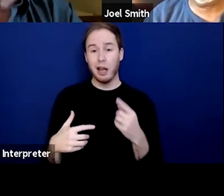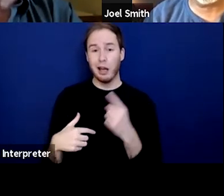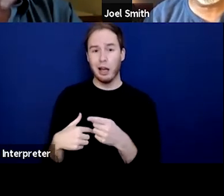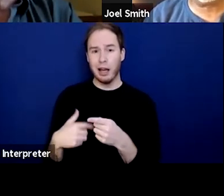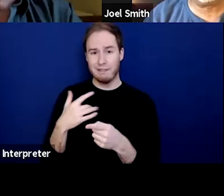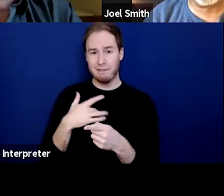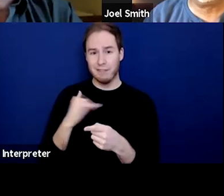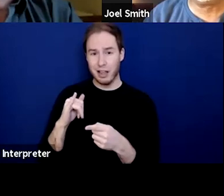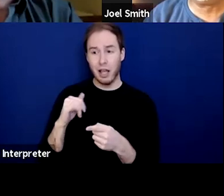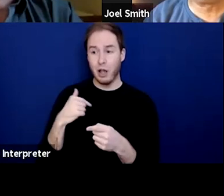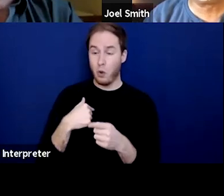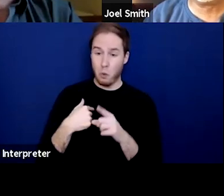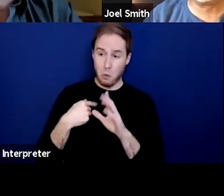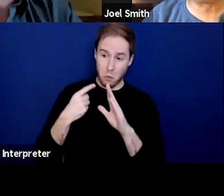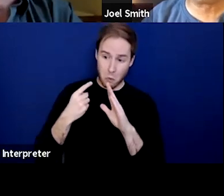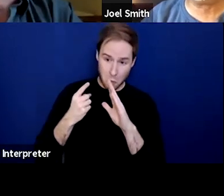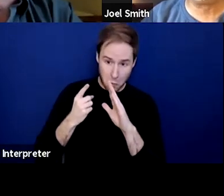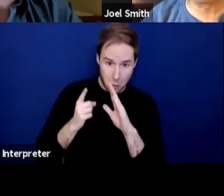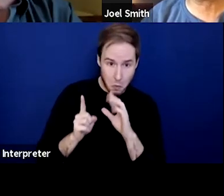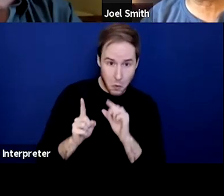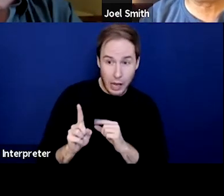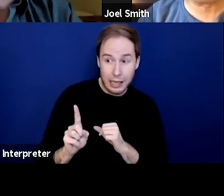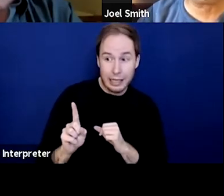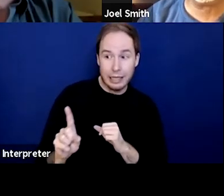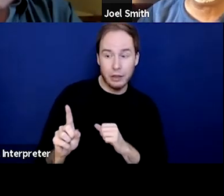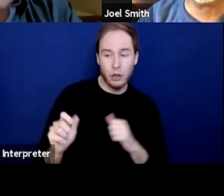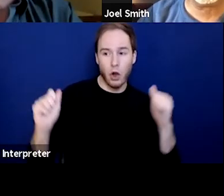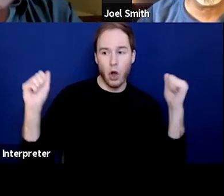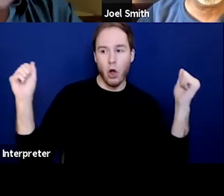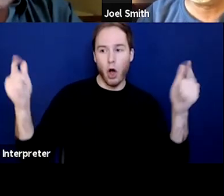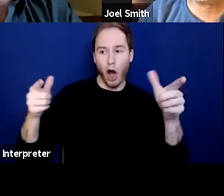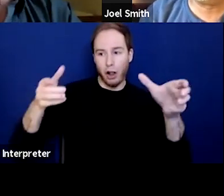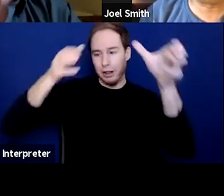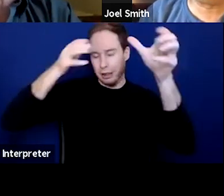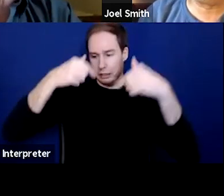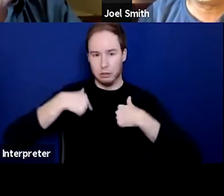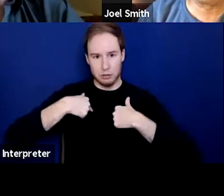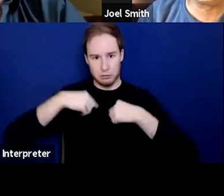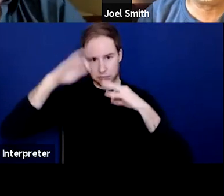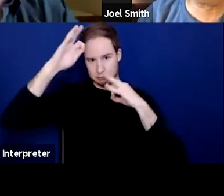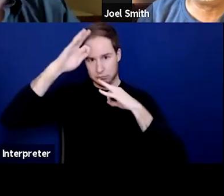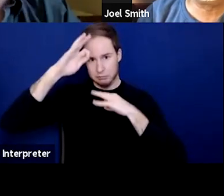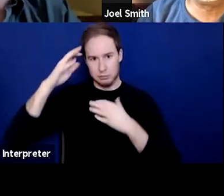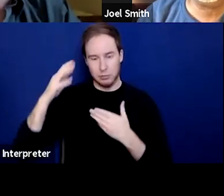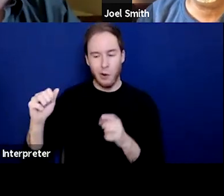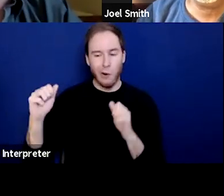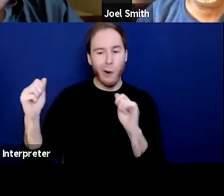and everybody would know everything except me. They'd already, like, they already read the book.